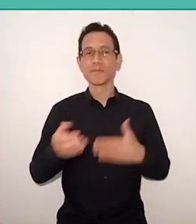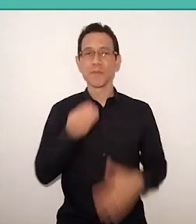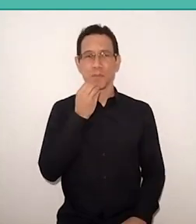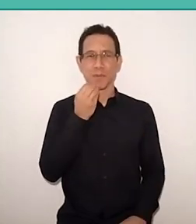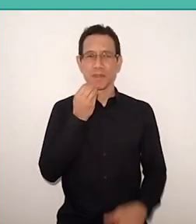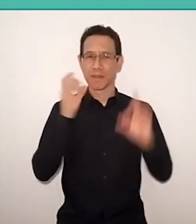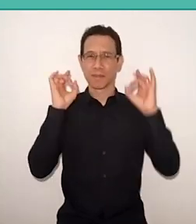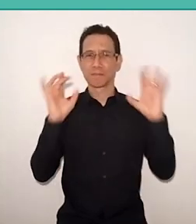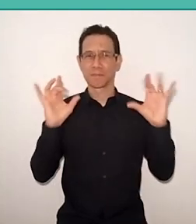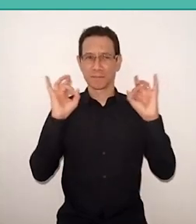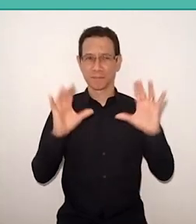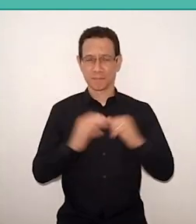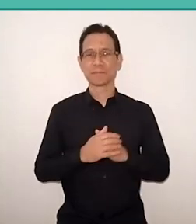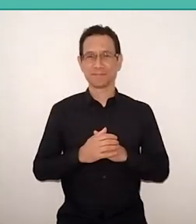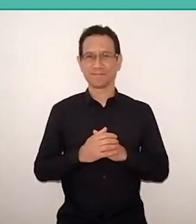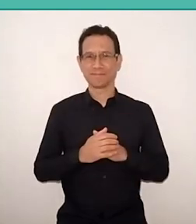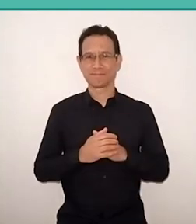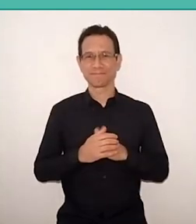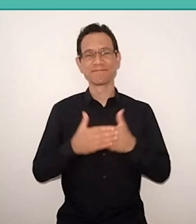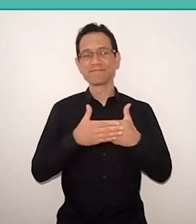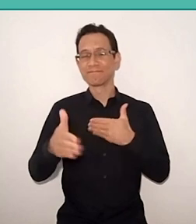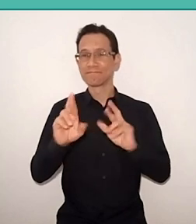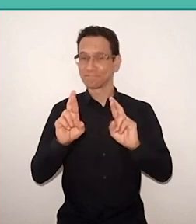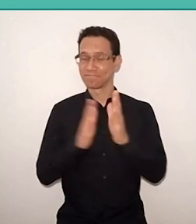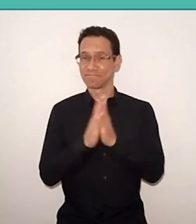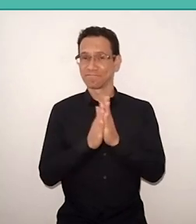and we wait, therefore, may the profit be great,